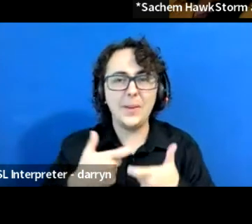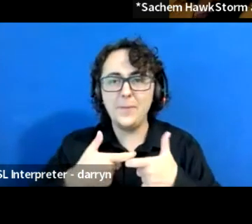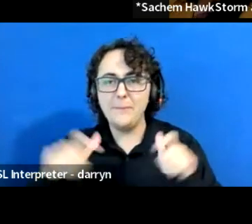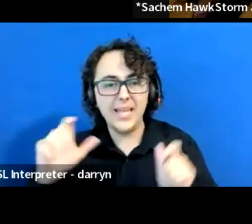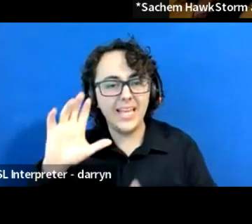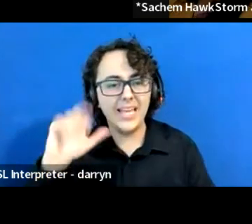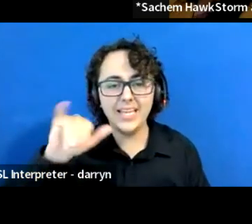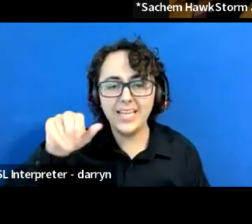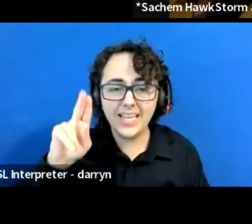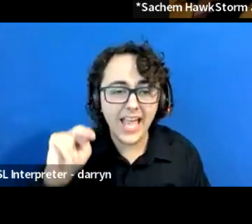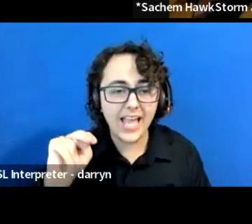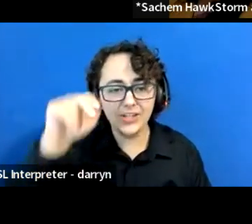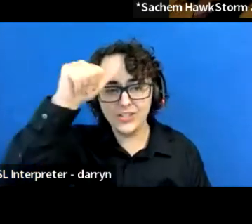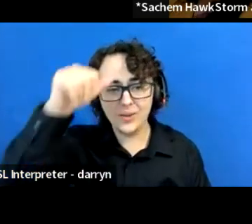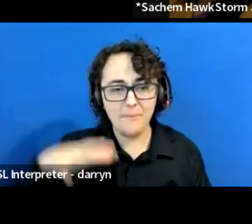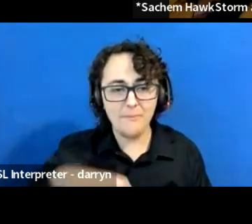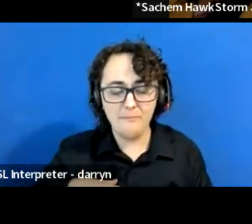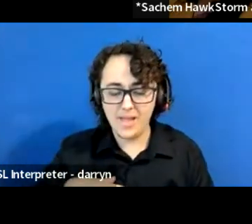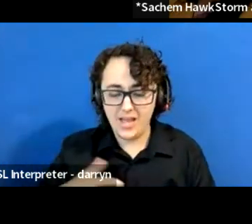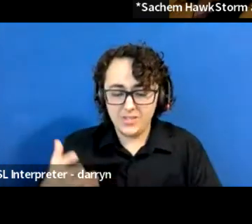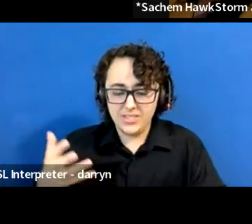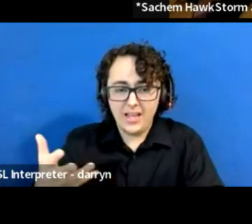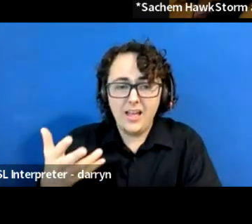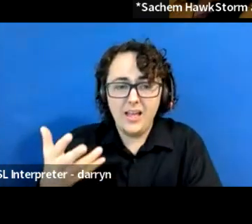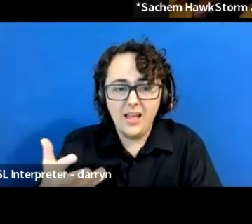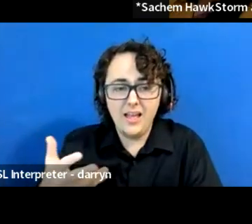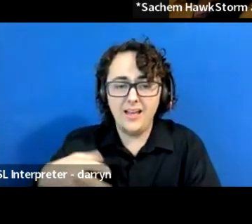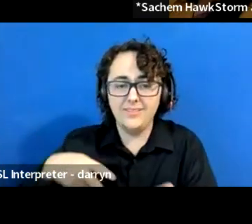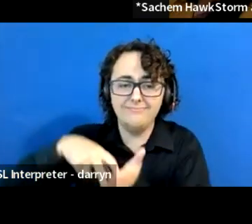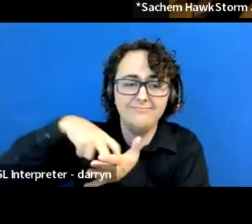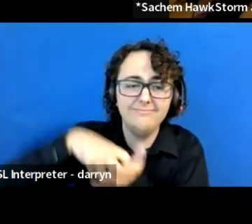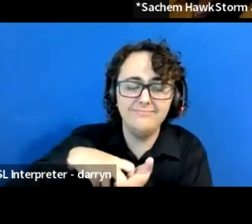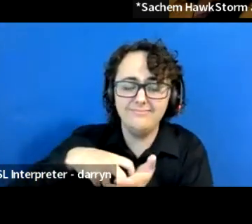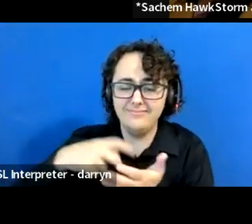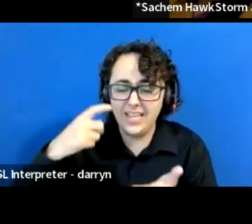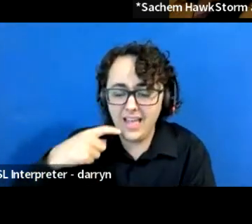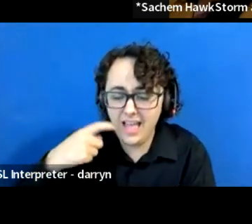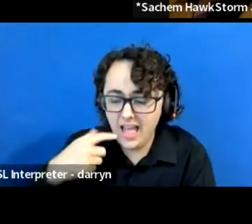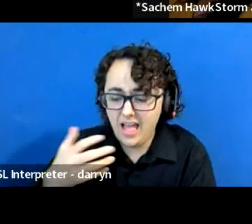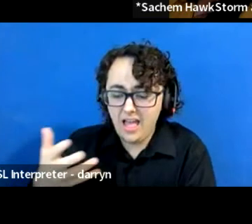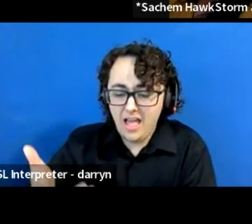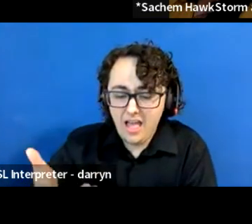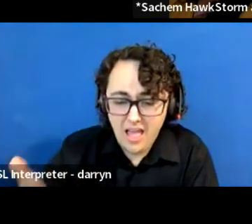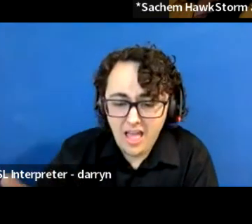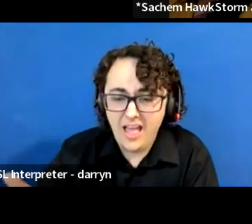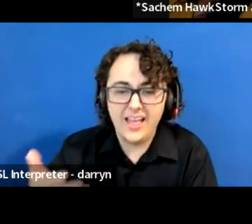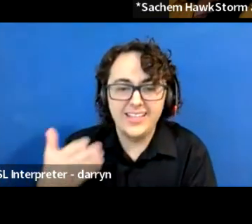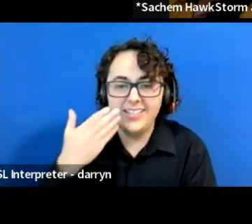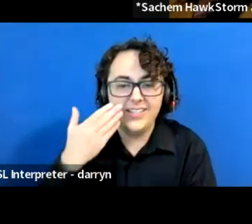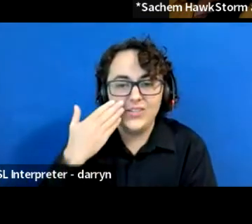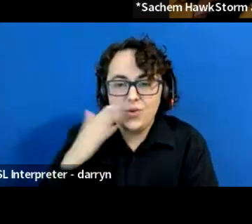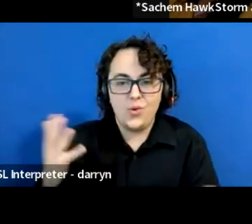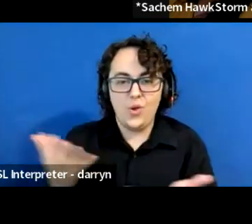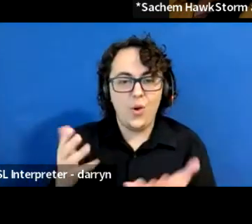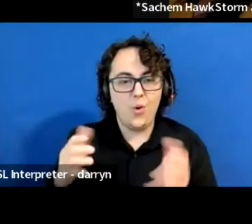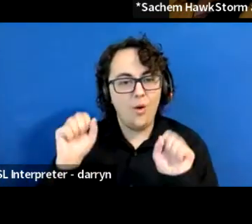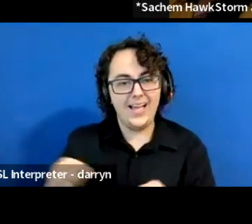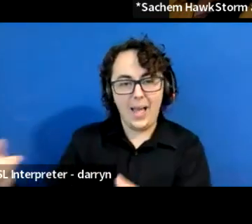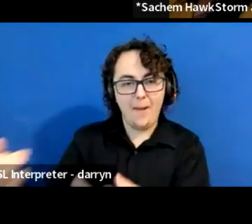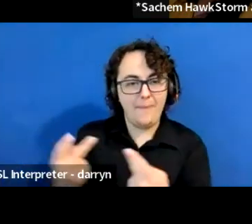He didn't know what he was gonna get back. It's true, like things do come back from oil-spill. But some things just don't.